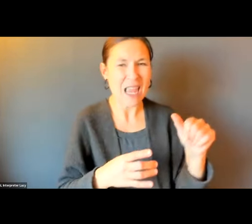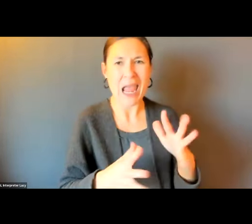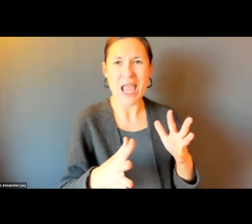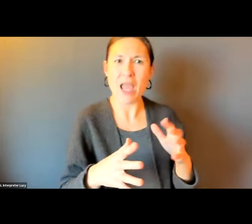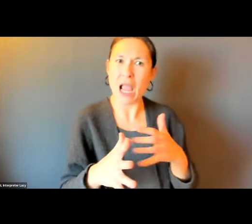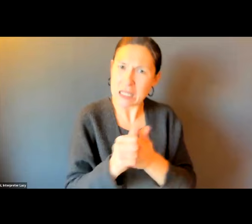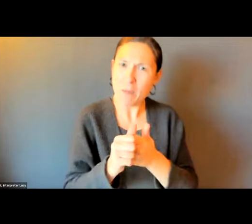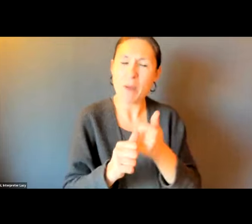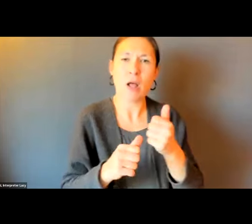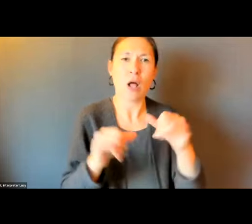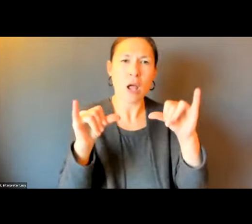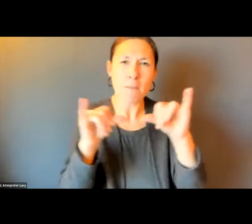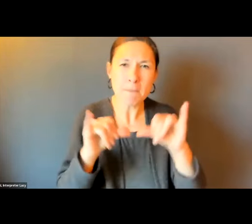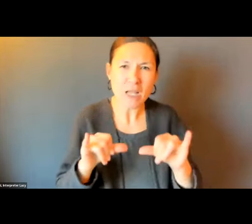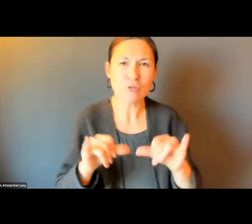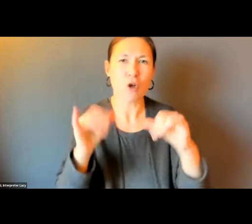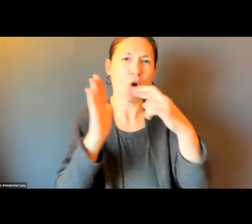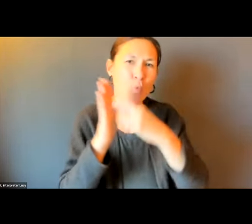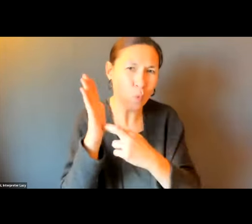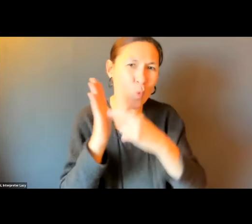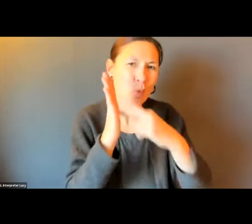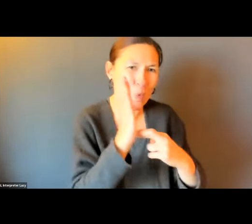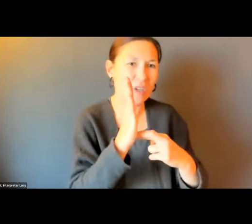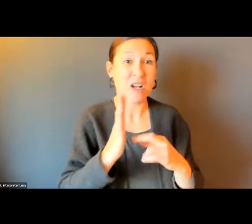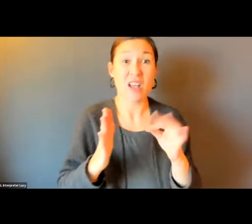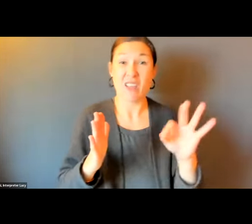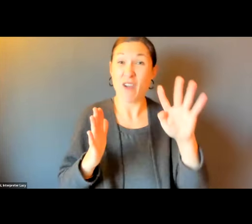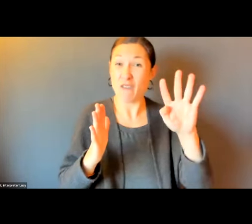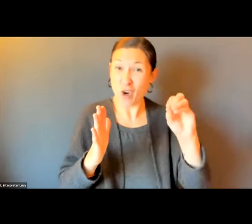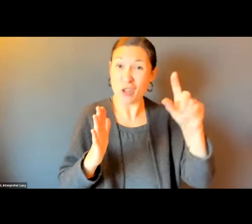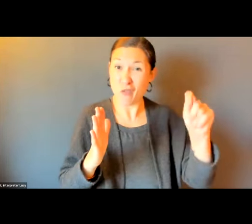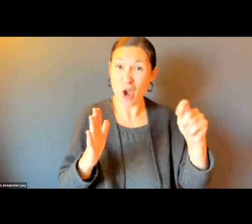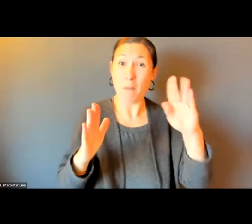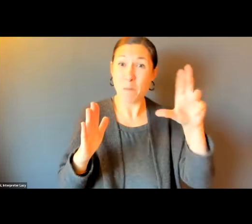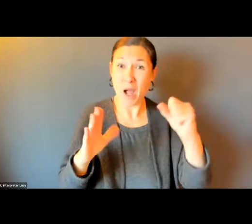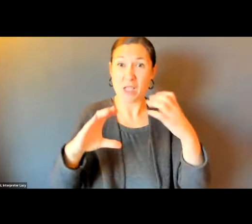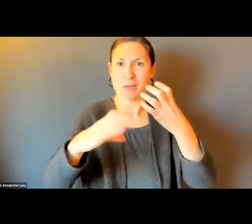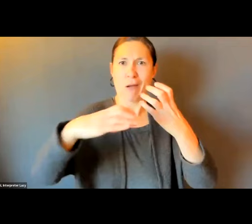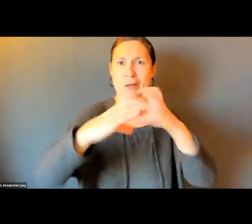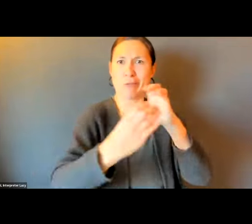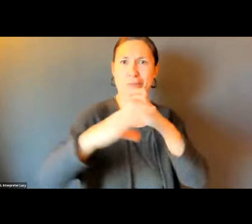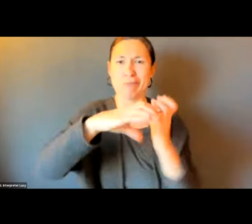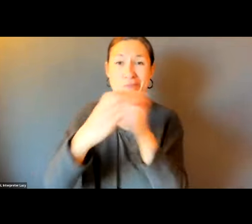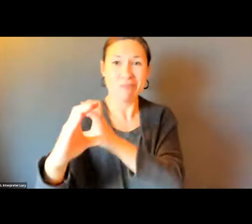TO WORK WITH THE T AND TO KEEP GOOD TO WHAT -- ON THE BUS STOP SPECIFICATION.